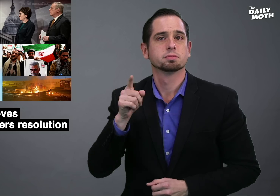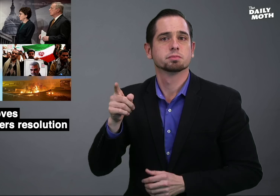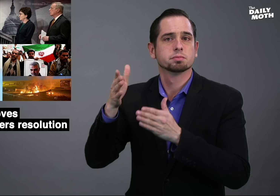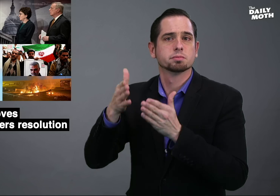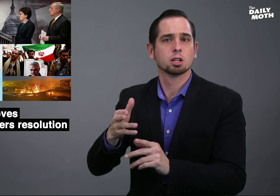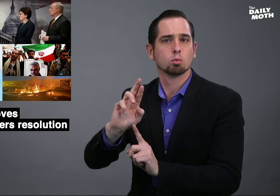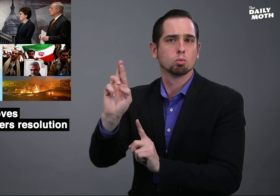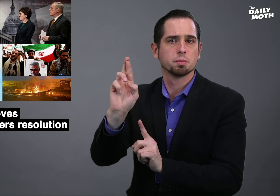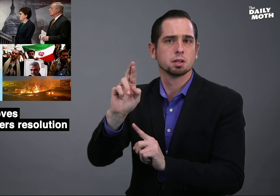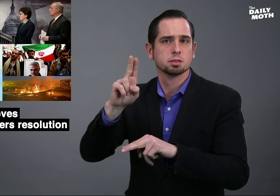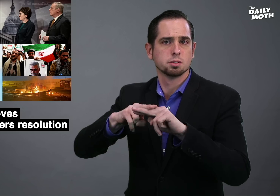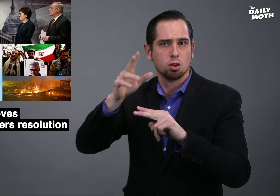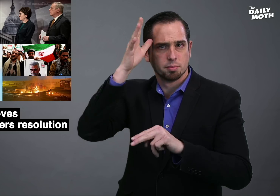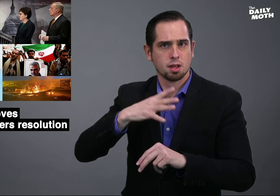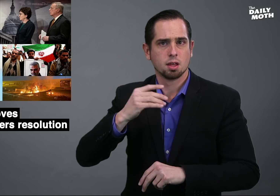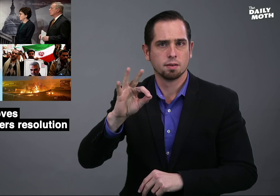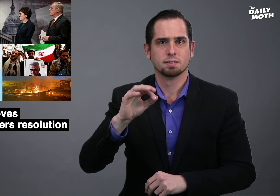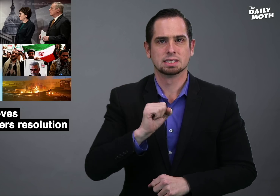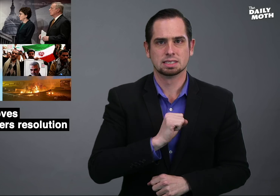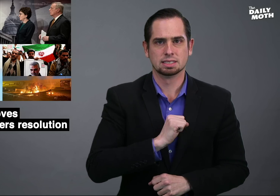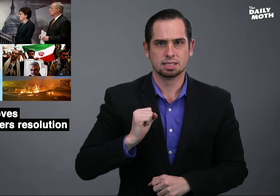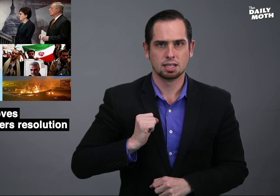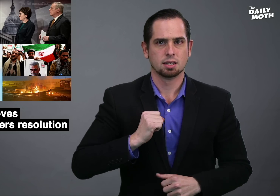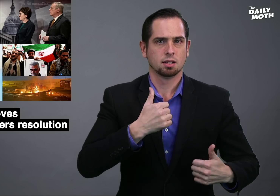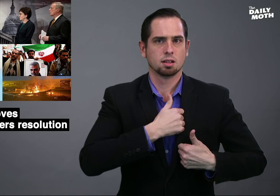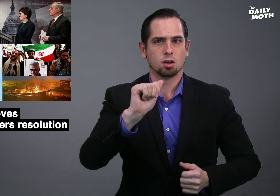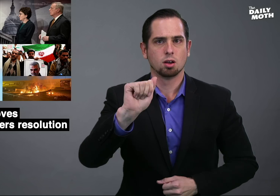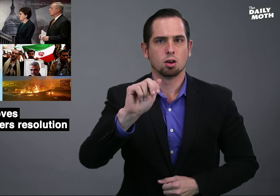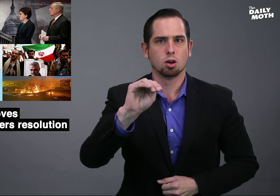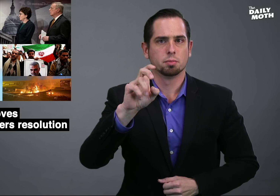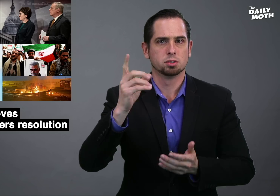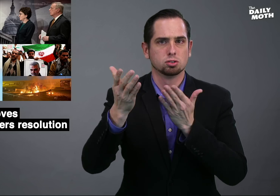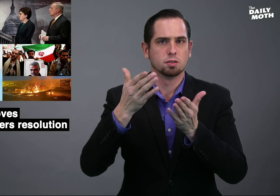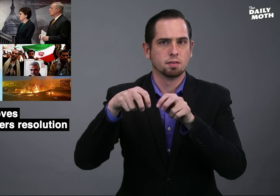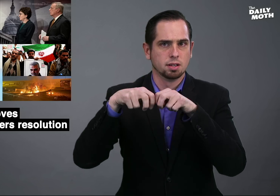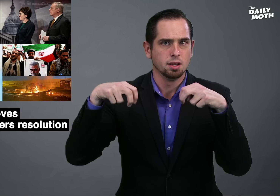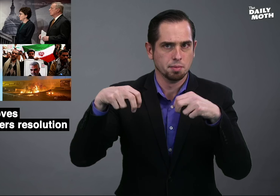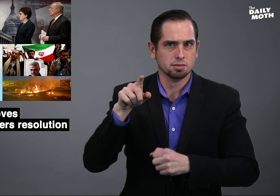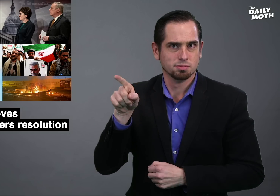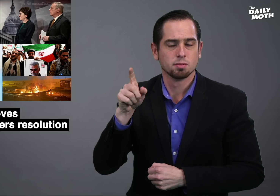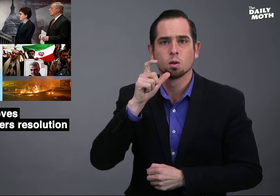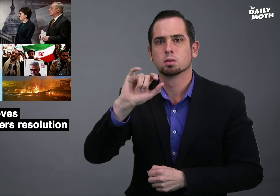The Republican Chairman of the Senate Armed Services Committee,